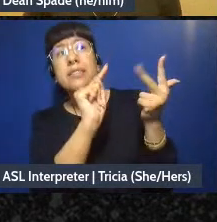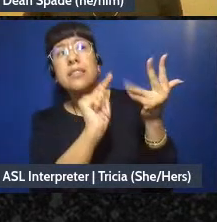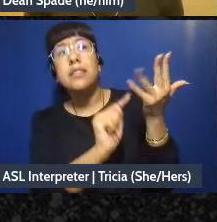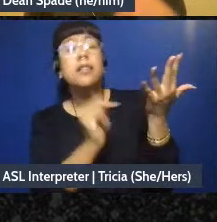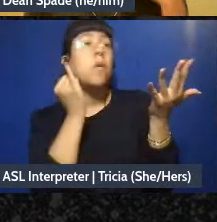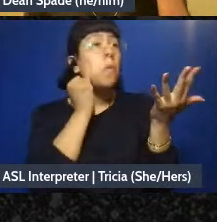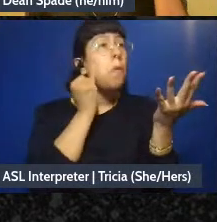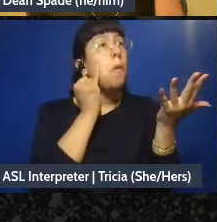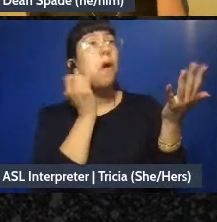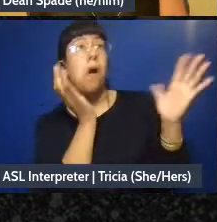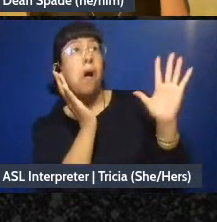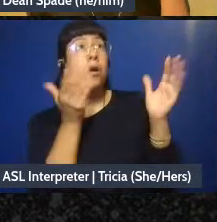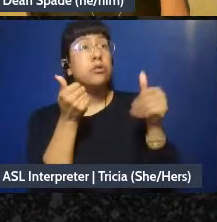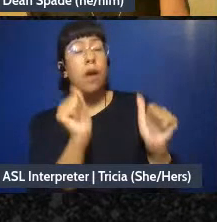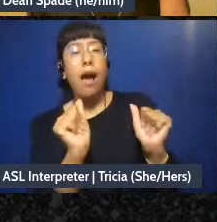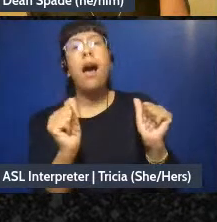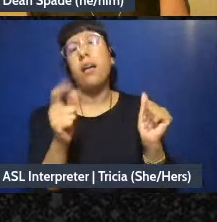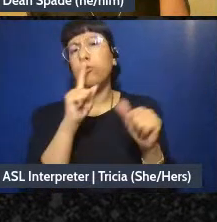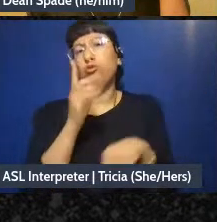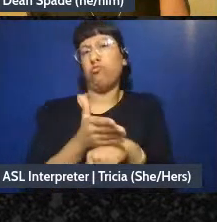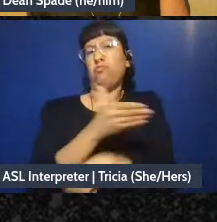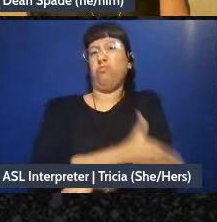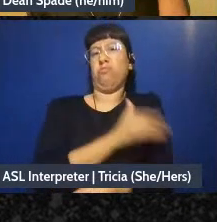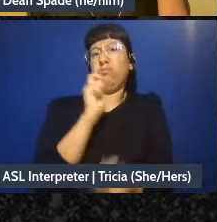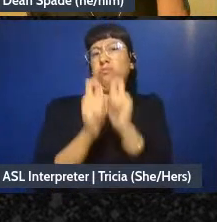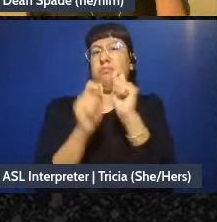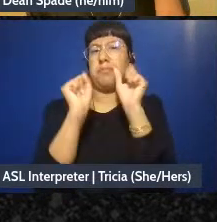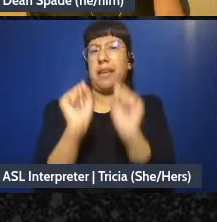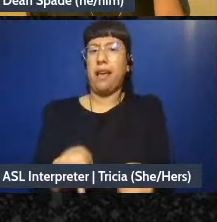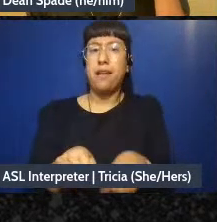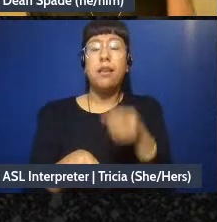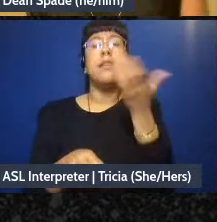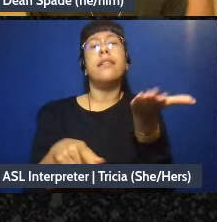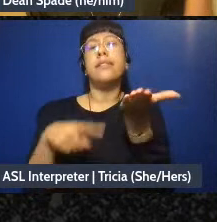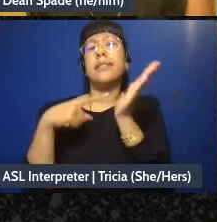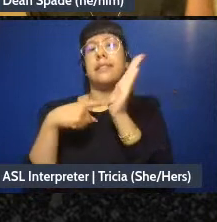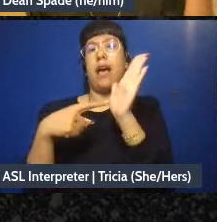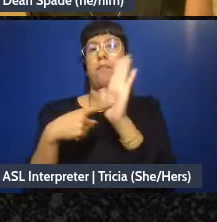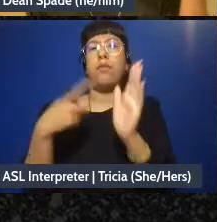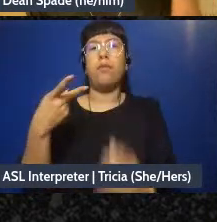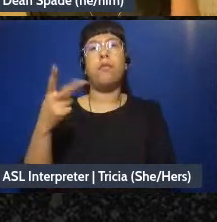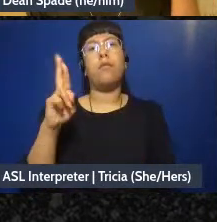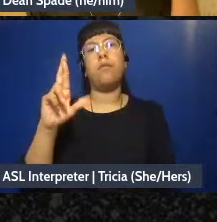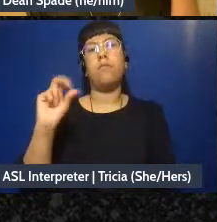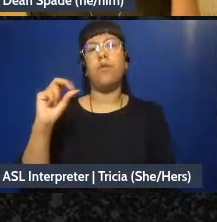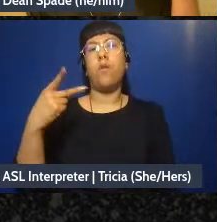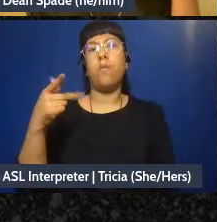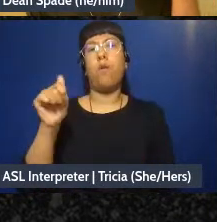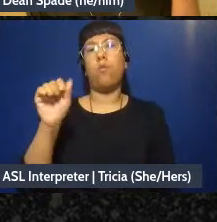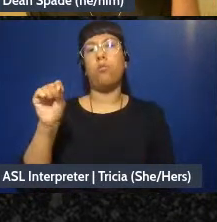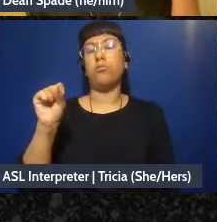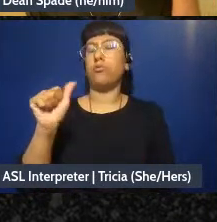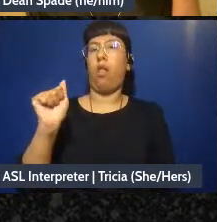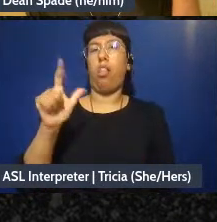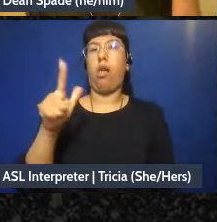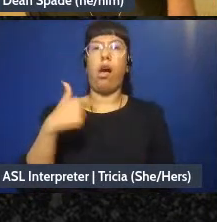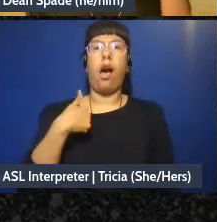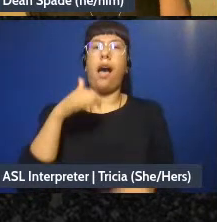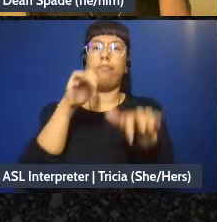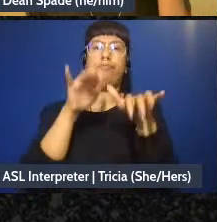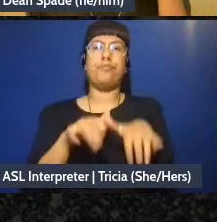it better so this is an example of a proposal that I wrote for a group I was in, this was a group